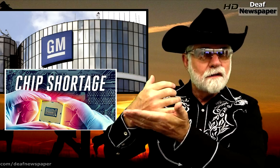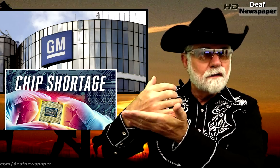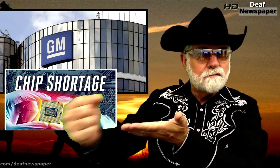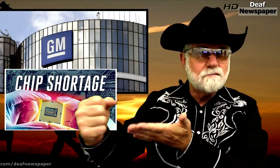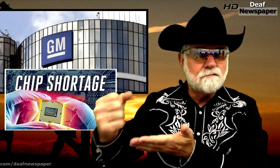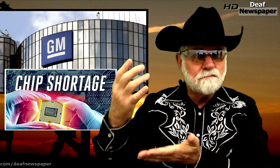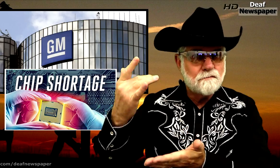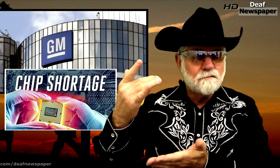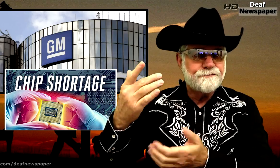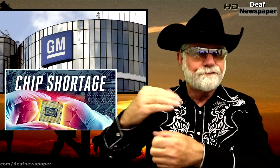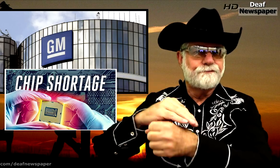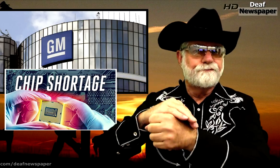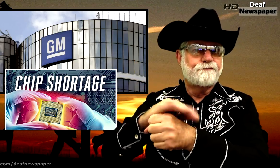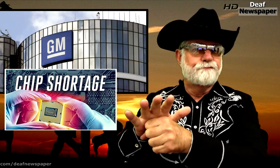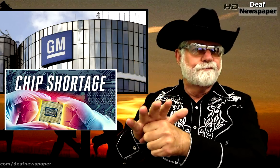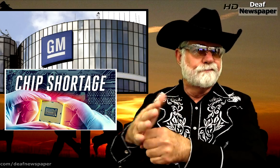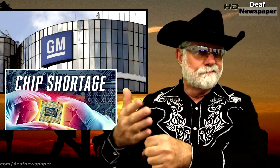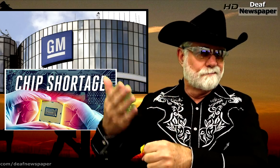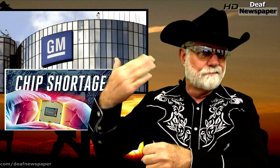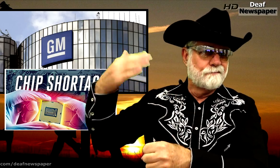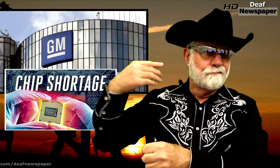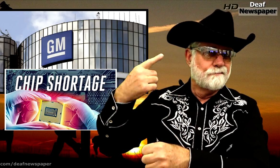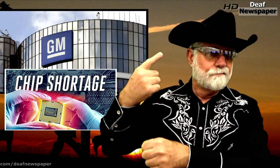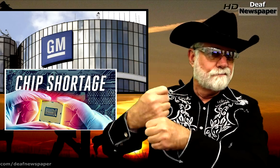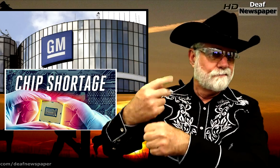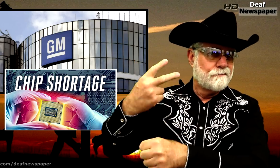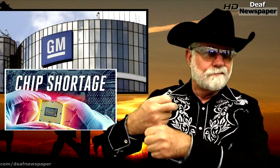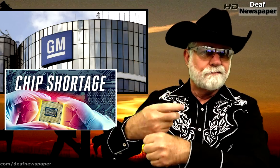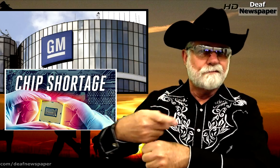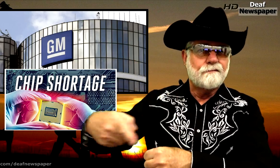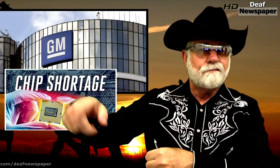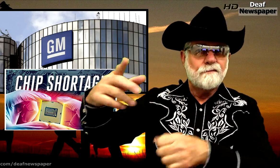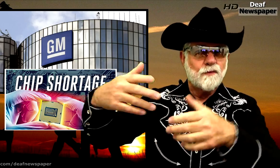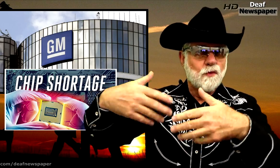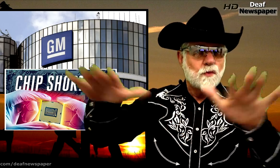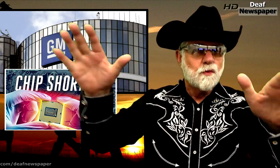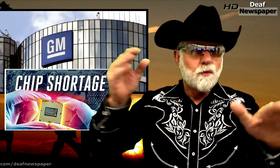all computer chips gone since coronavirus. Everybody stayed at home nobody was making computer chips.